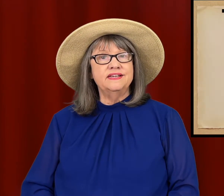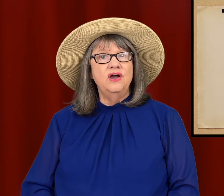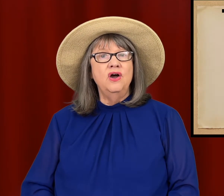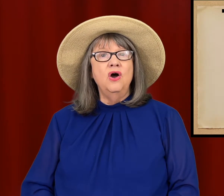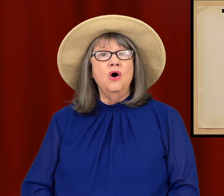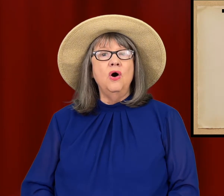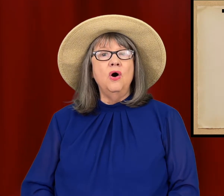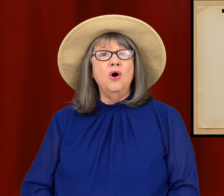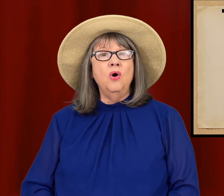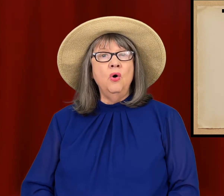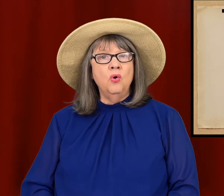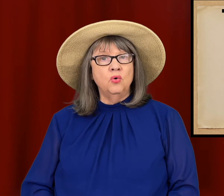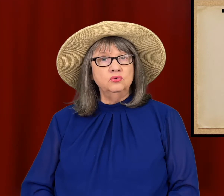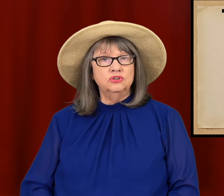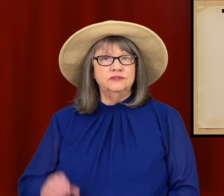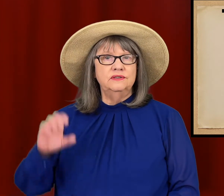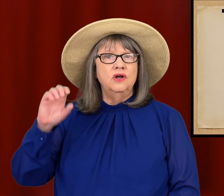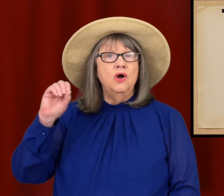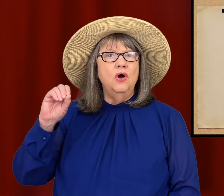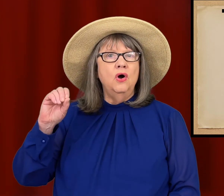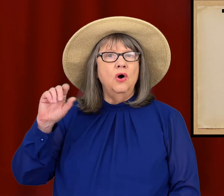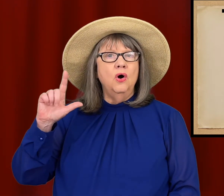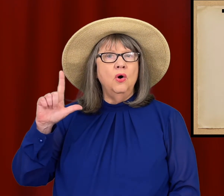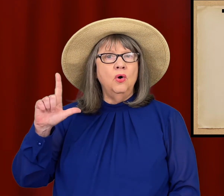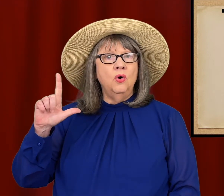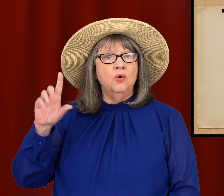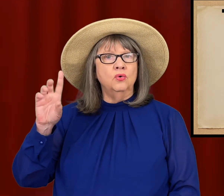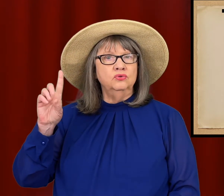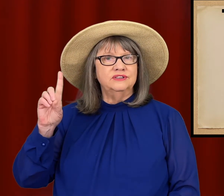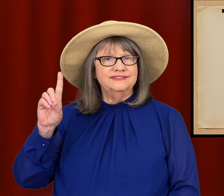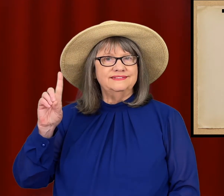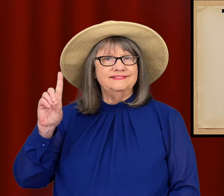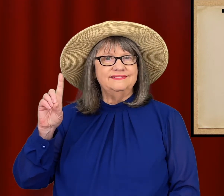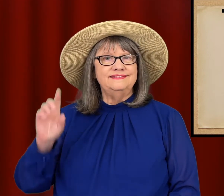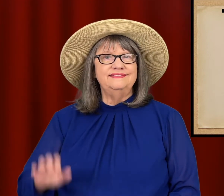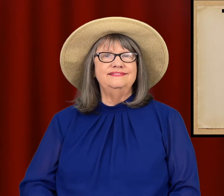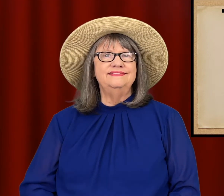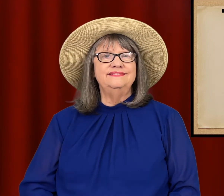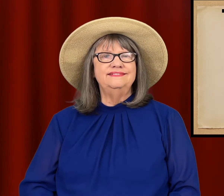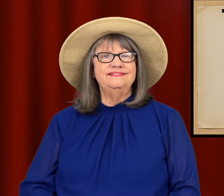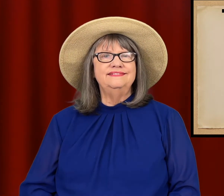OLD. OLD.